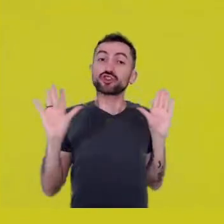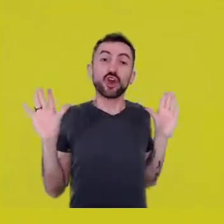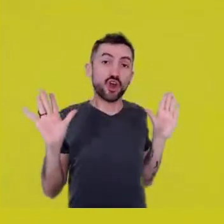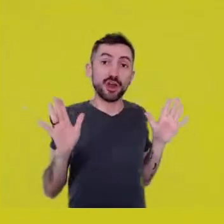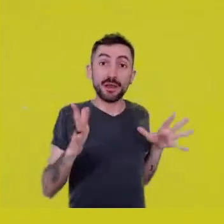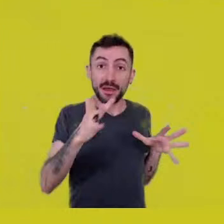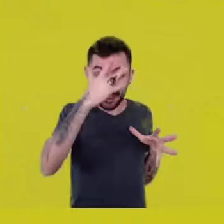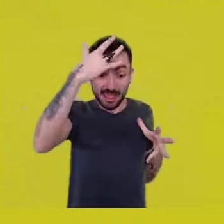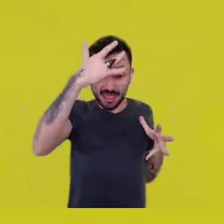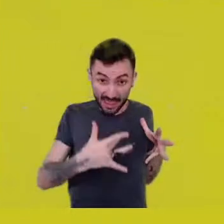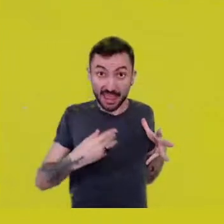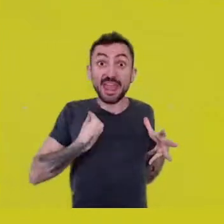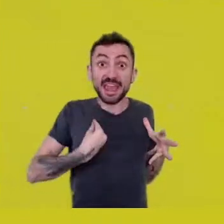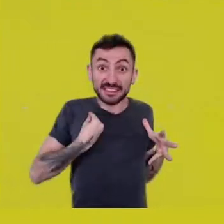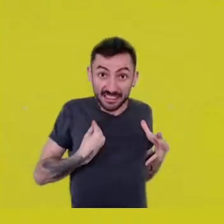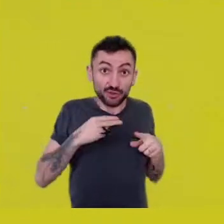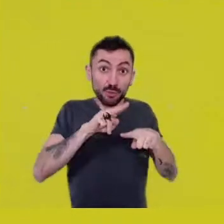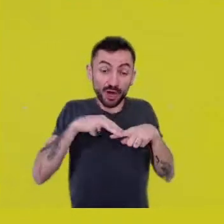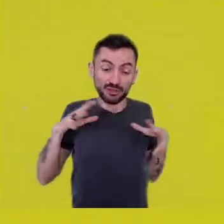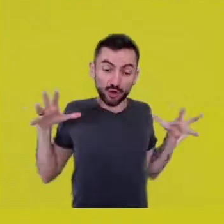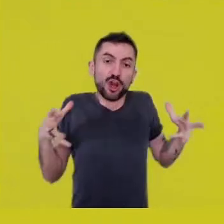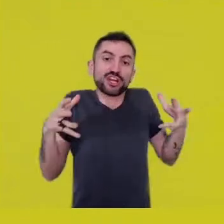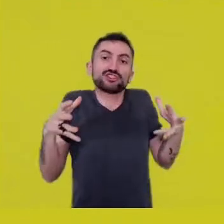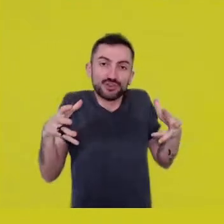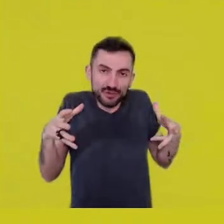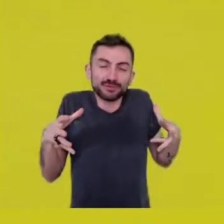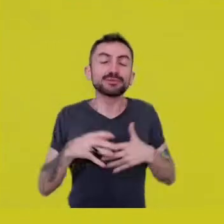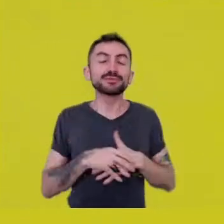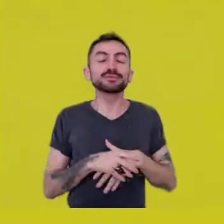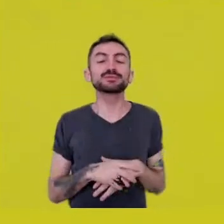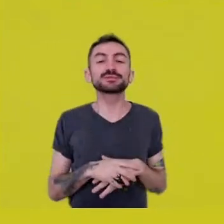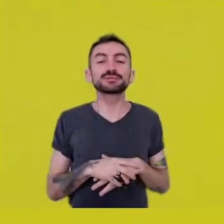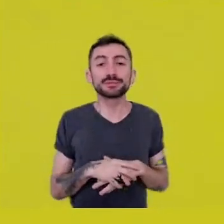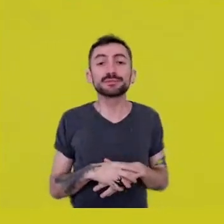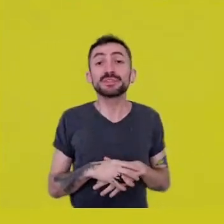as representing somehow an evolution